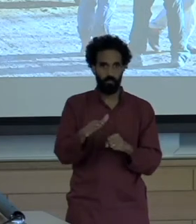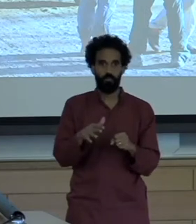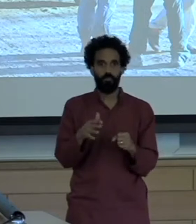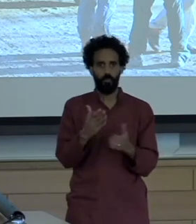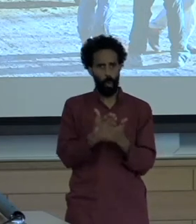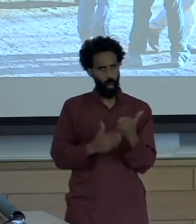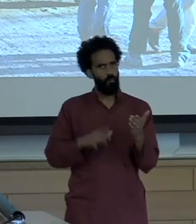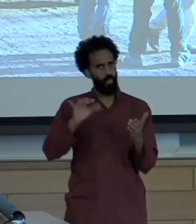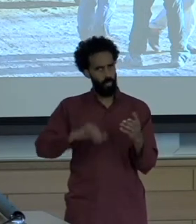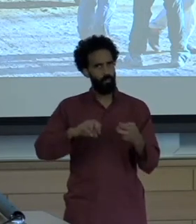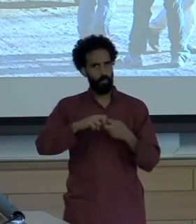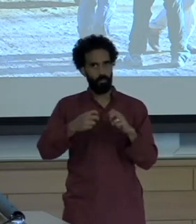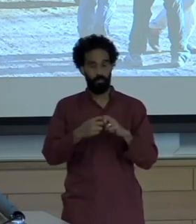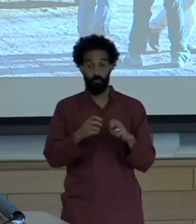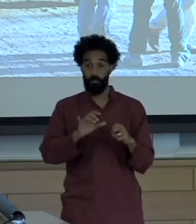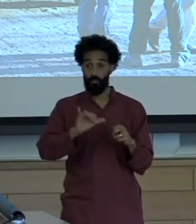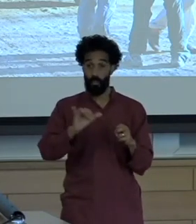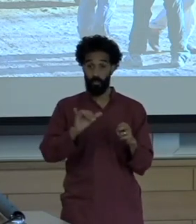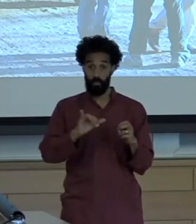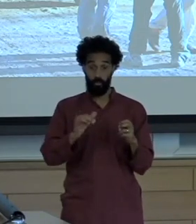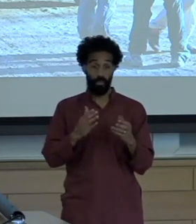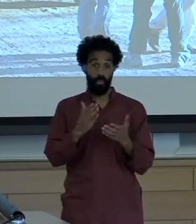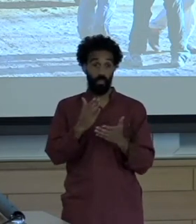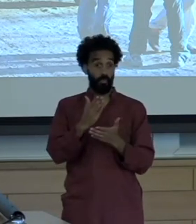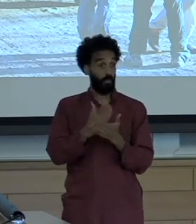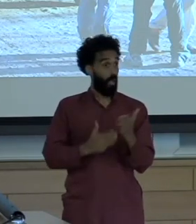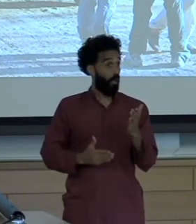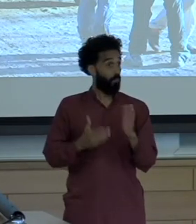there are threats from a punitive legal environment and